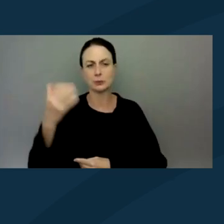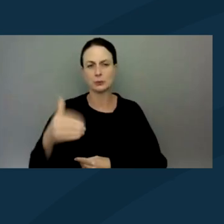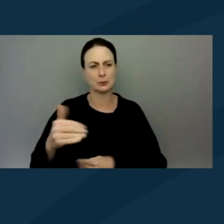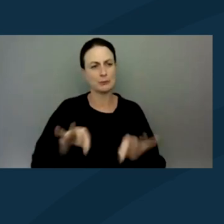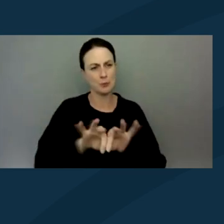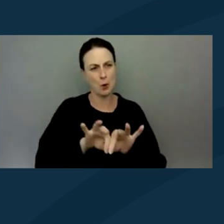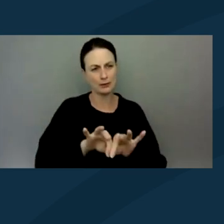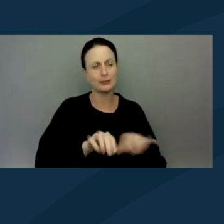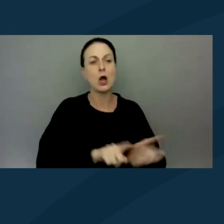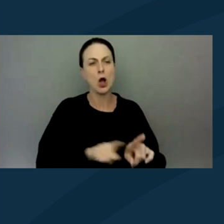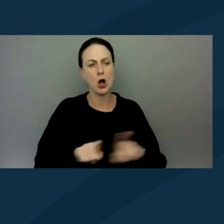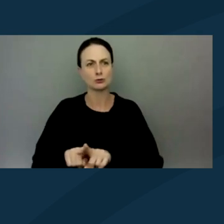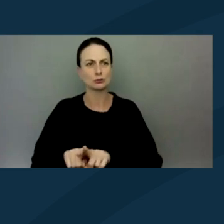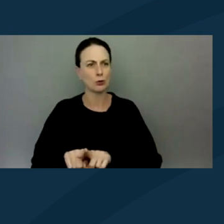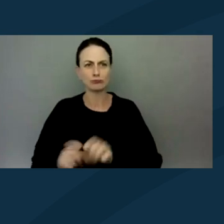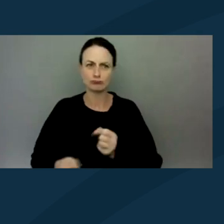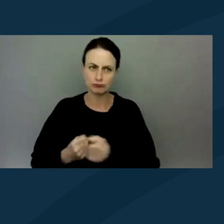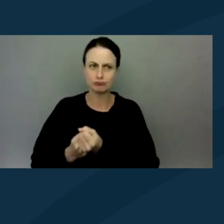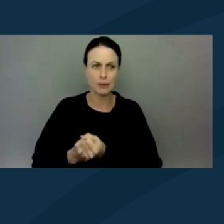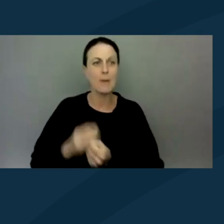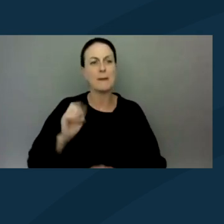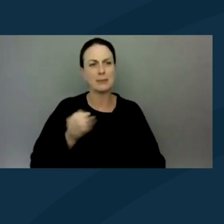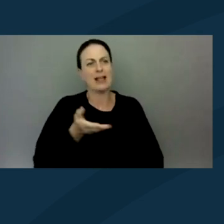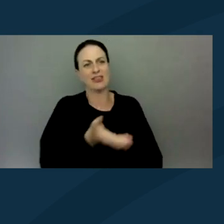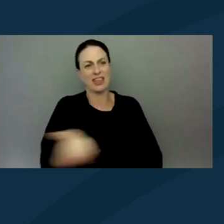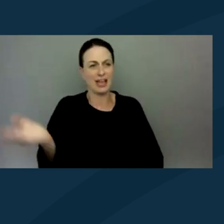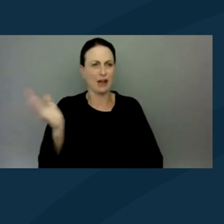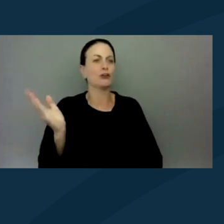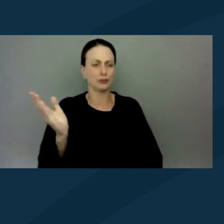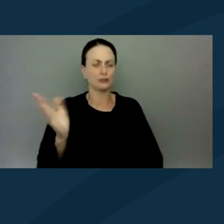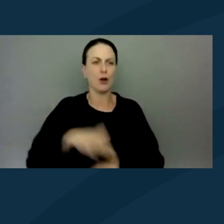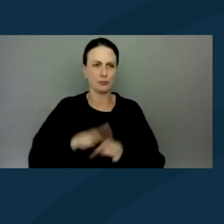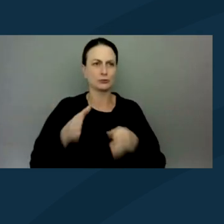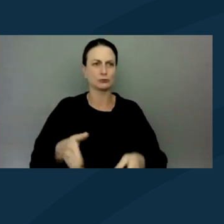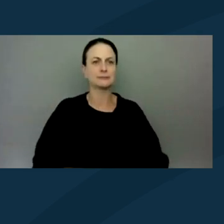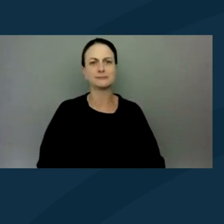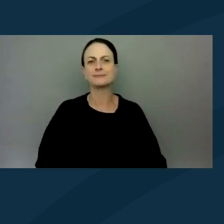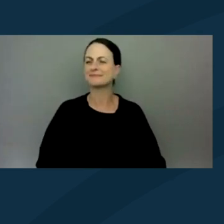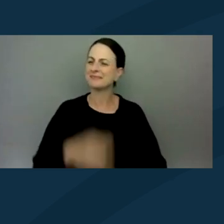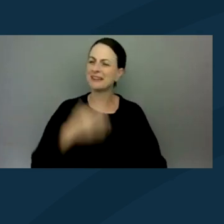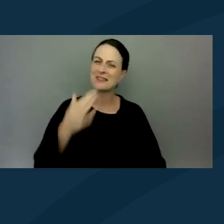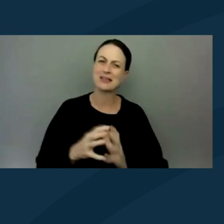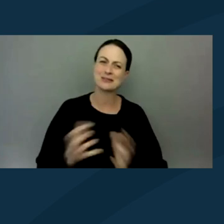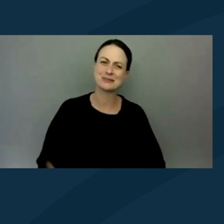from the ground floor, but also being out there in the trenches. Yeah, thank you so much.